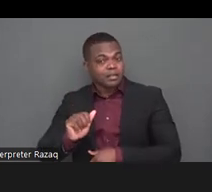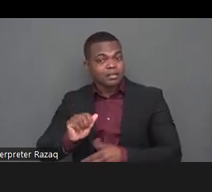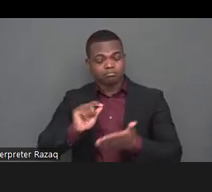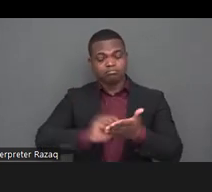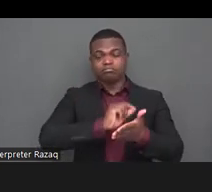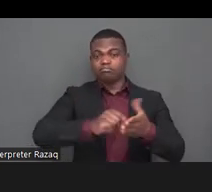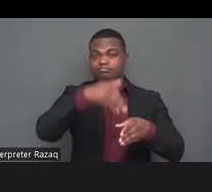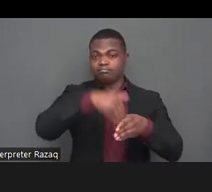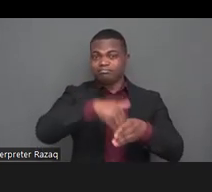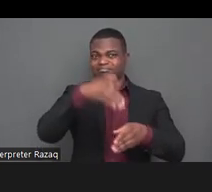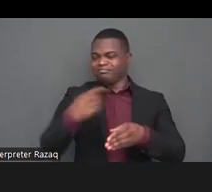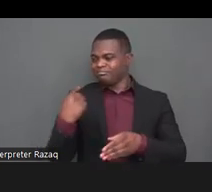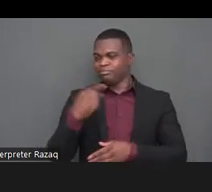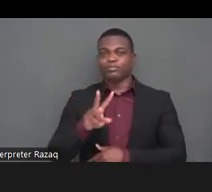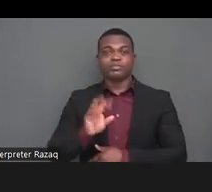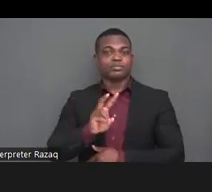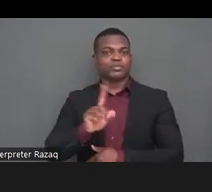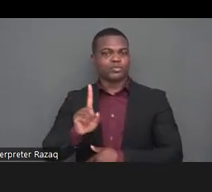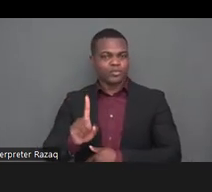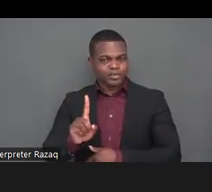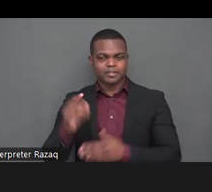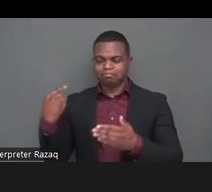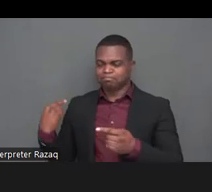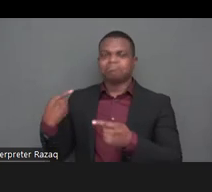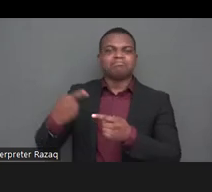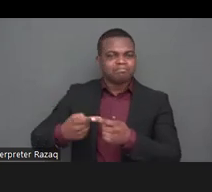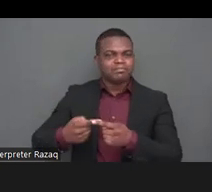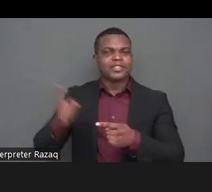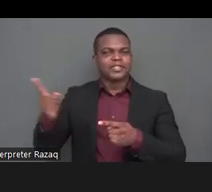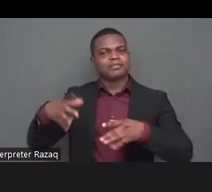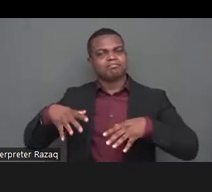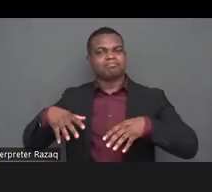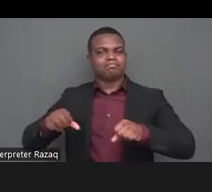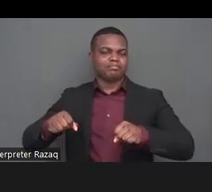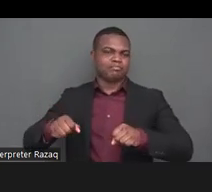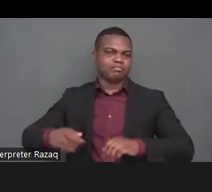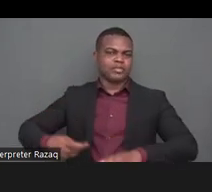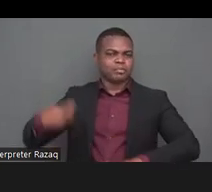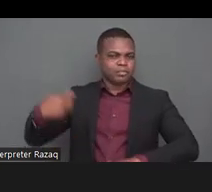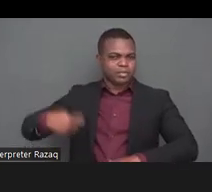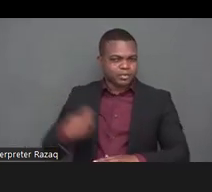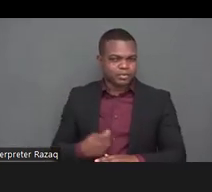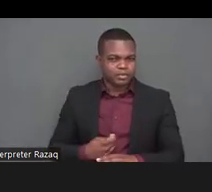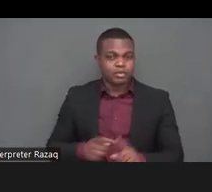his excellency mr zuka zanovara i apologize if i have gotten any of the names wrong